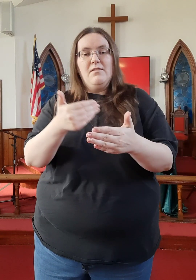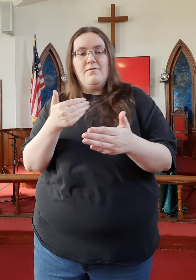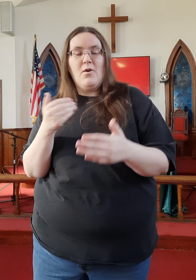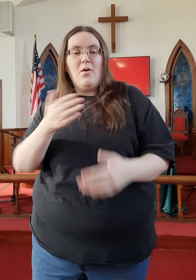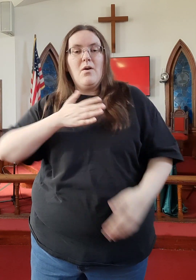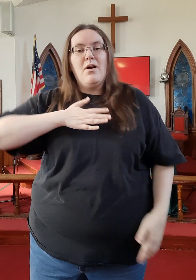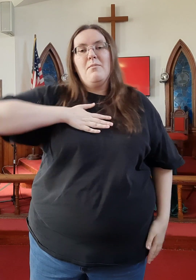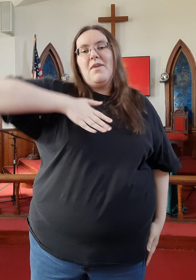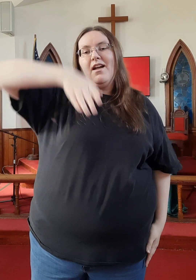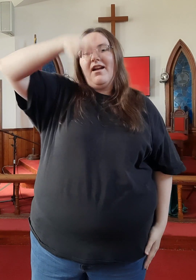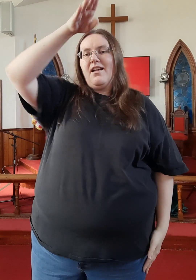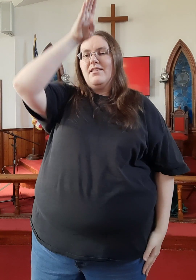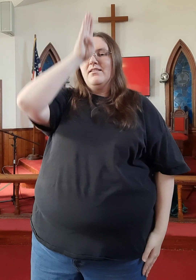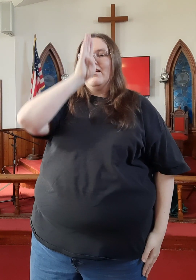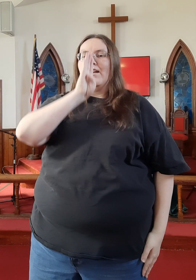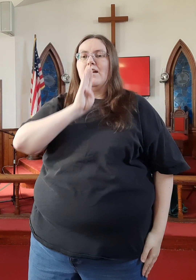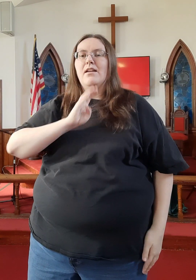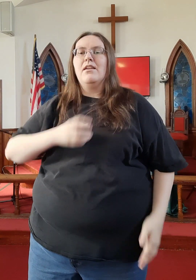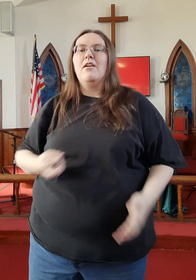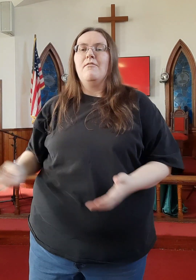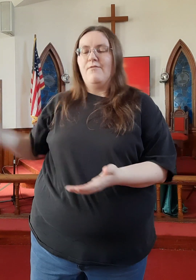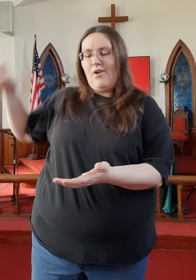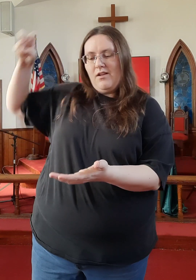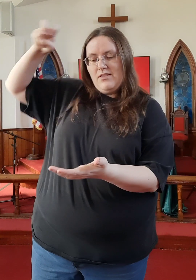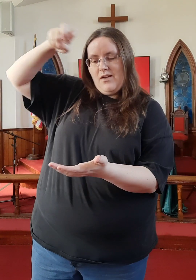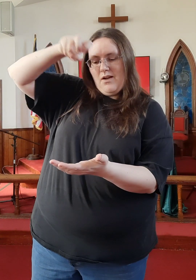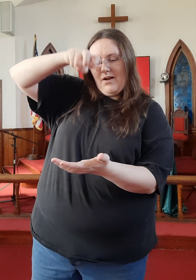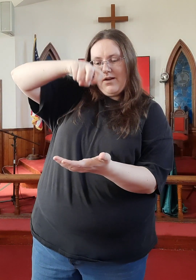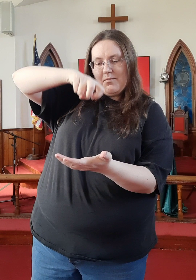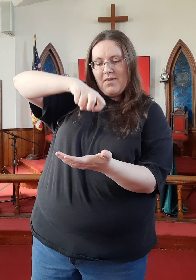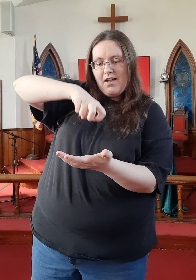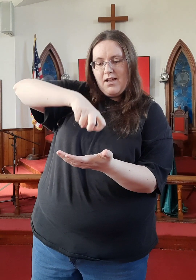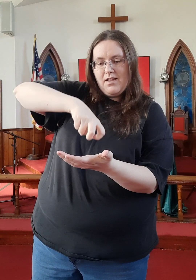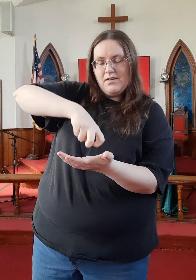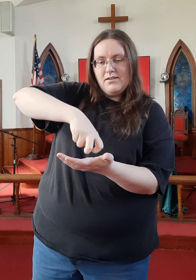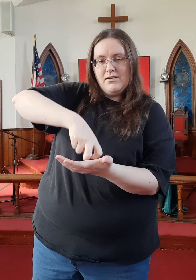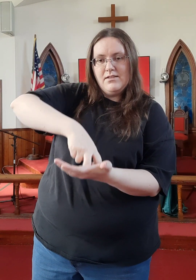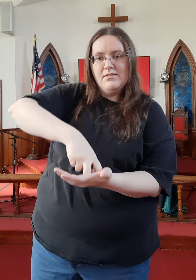Before my God, fall on my knees